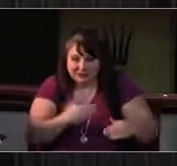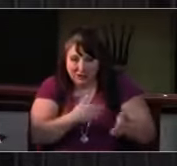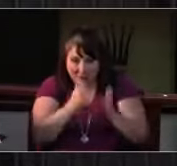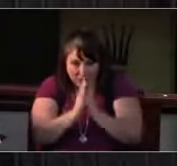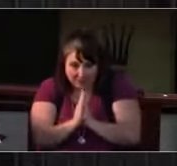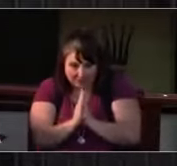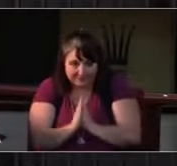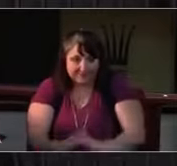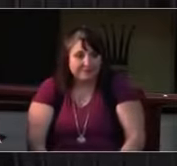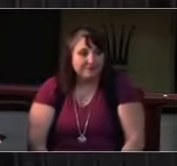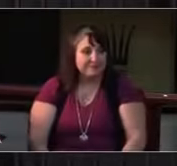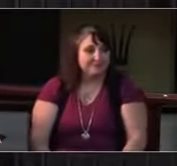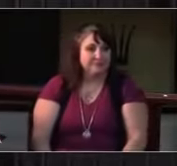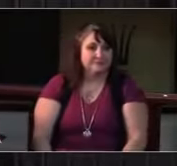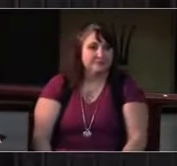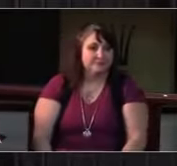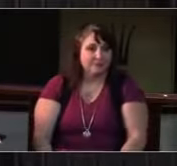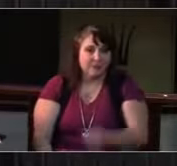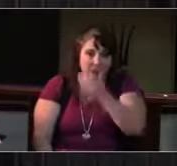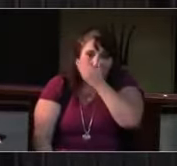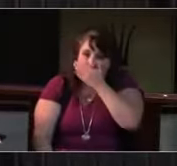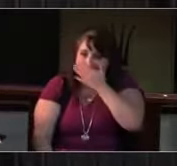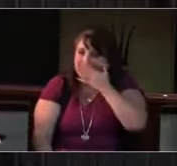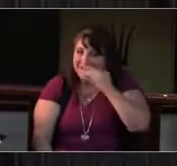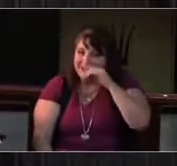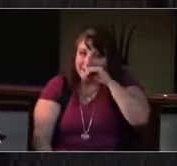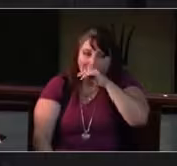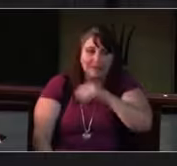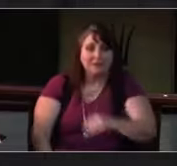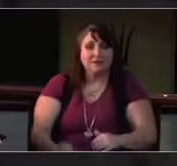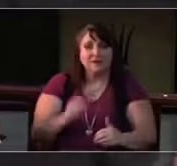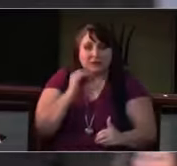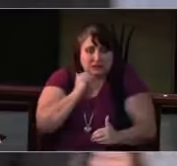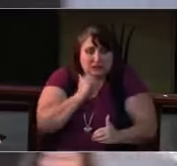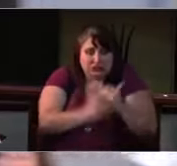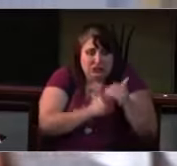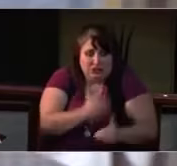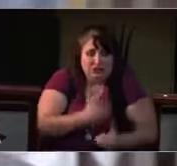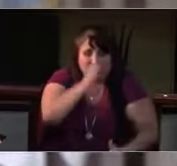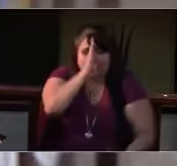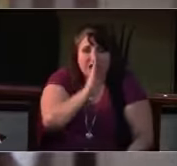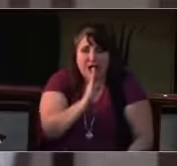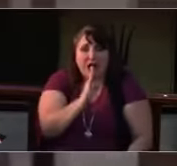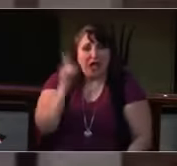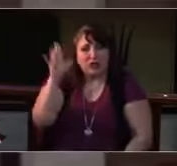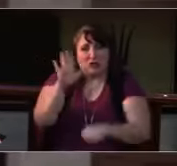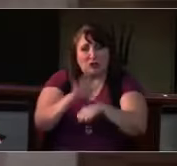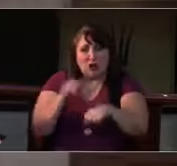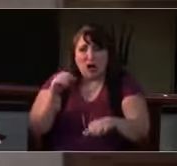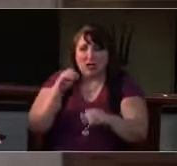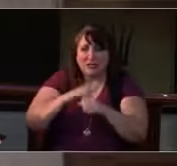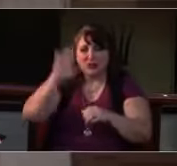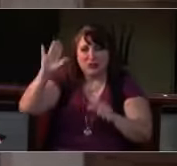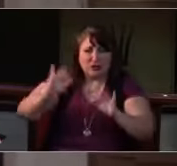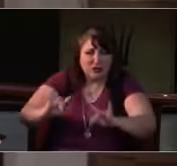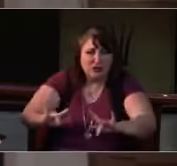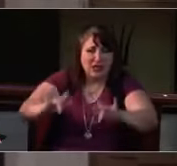Any other prayers? I pray for you all, and I pray to God in thanksgiving